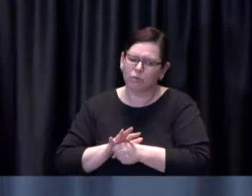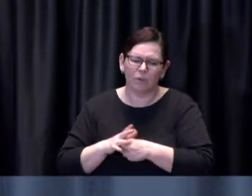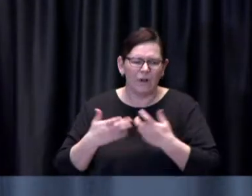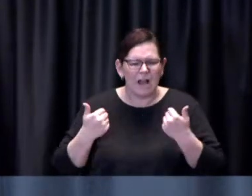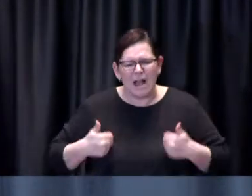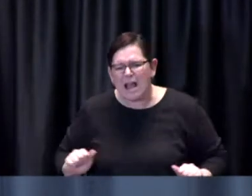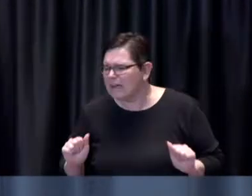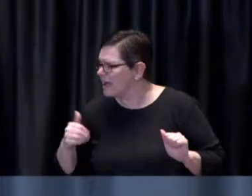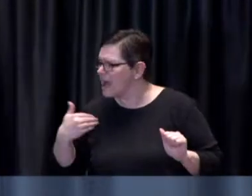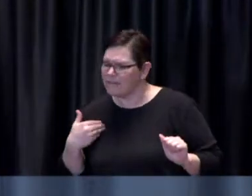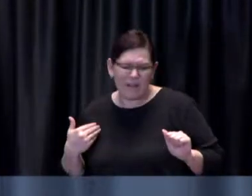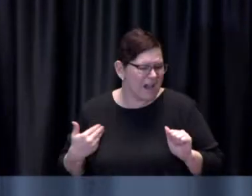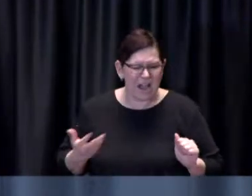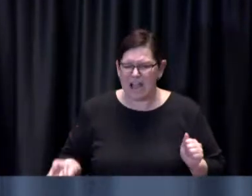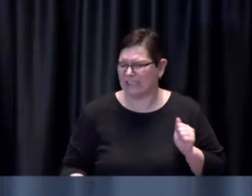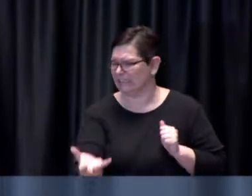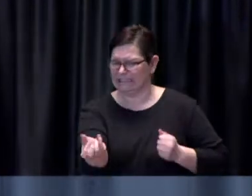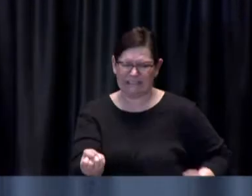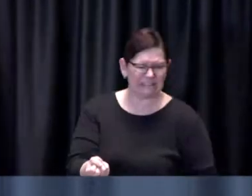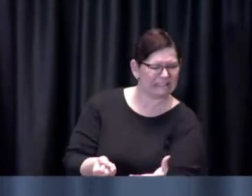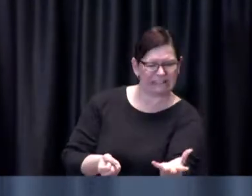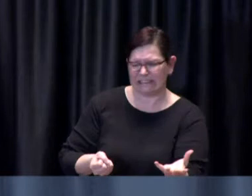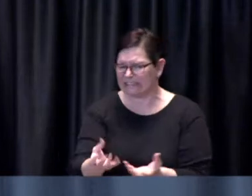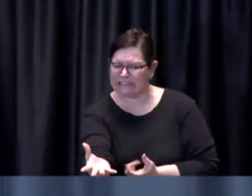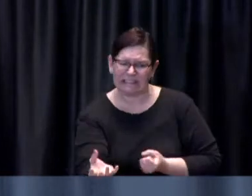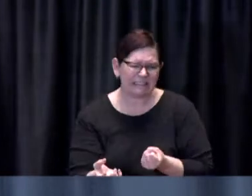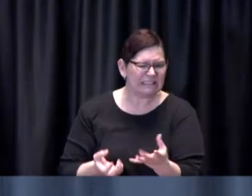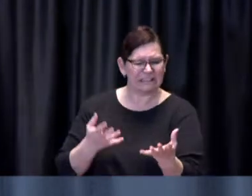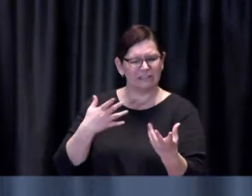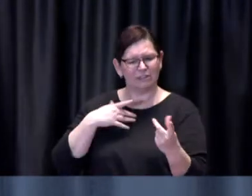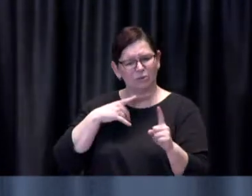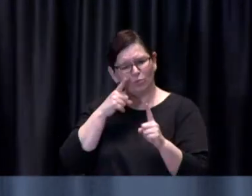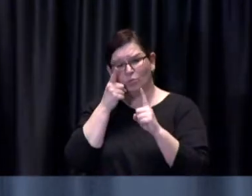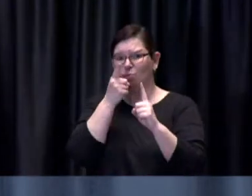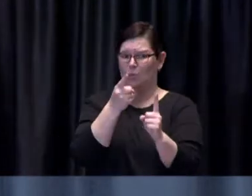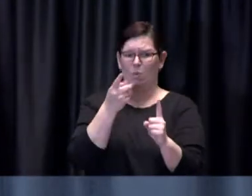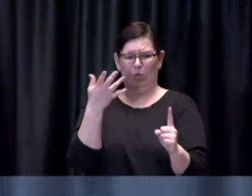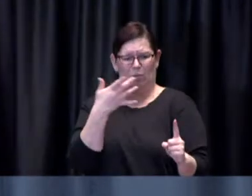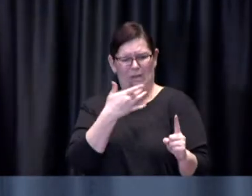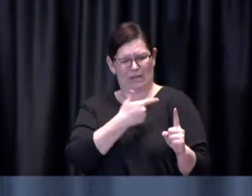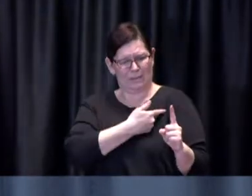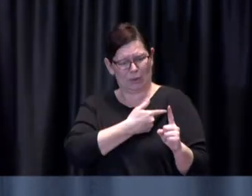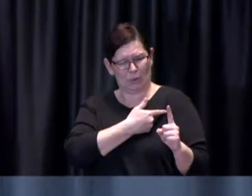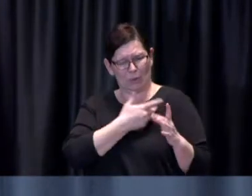increase and to maximize the amount of vaccine that we can administer to to people across the